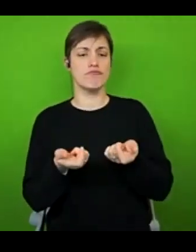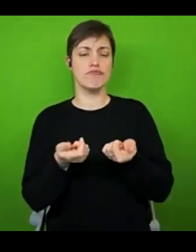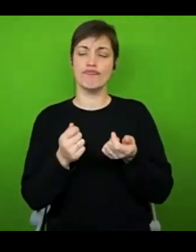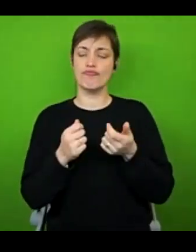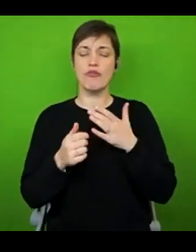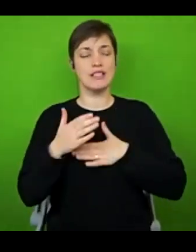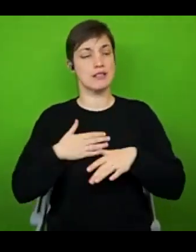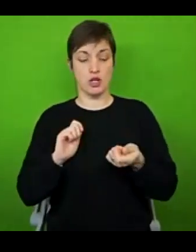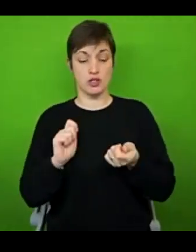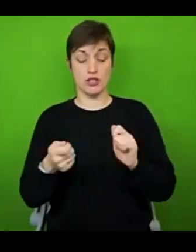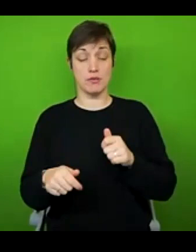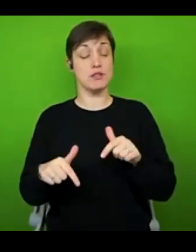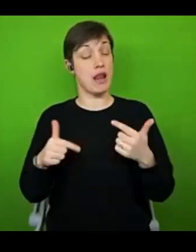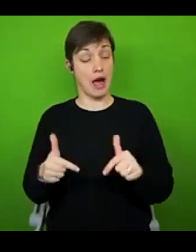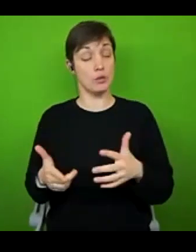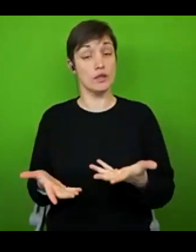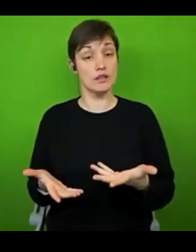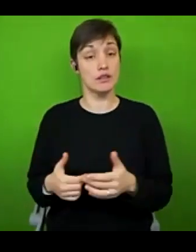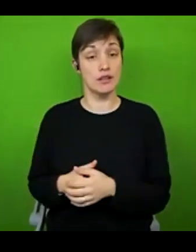and know that you are entitled to ask for them even if your